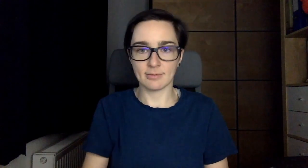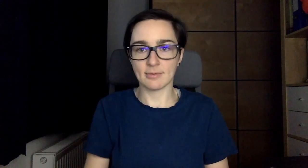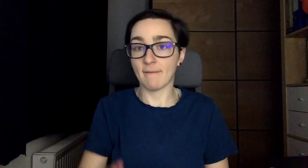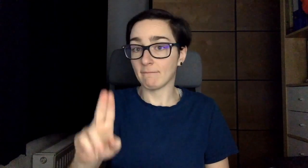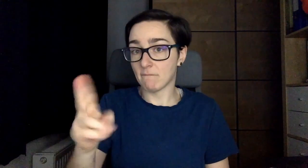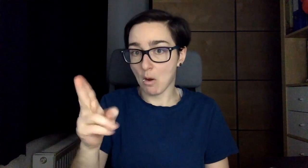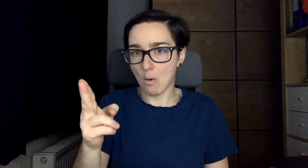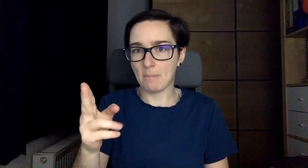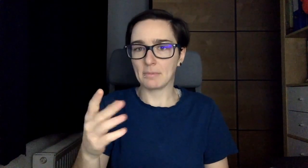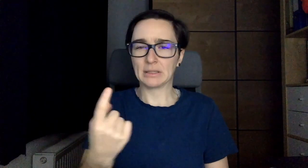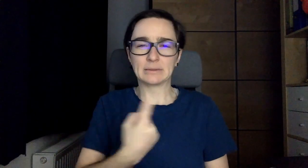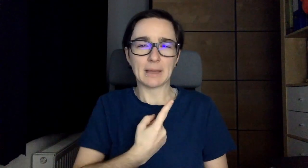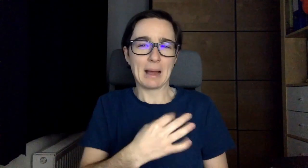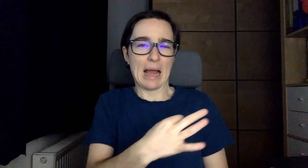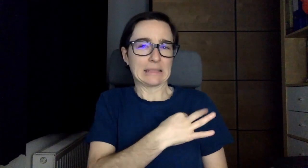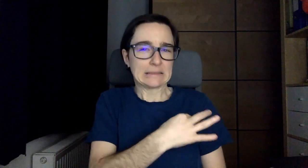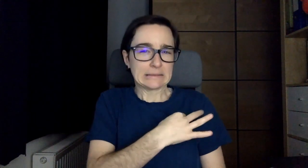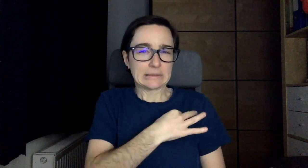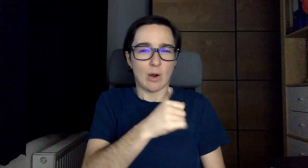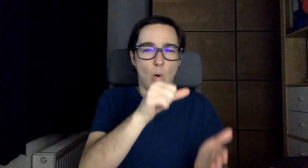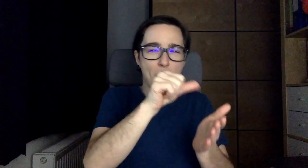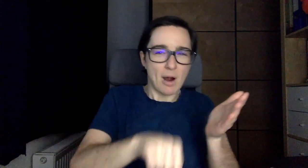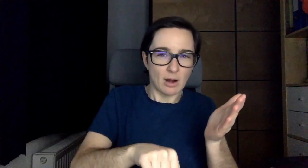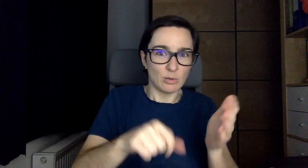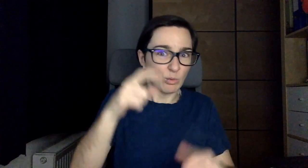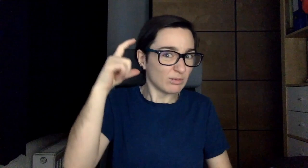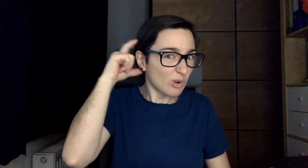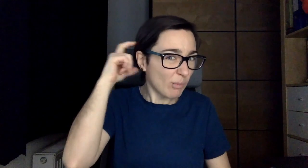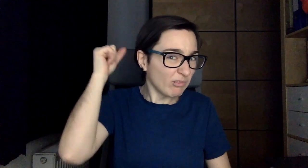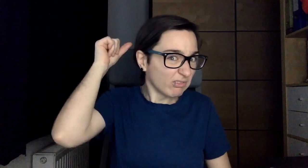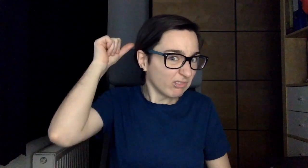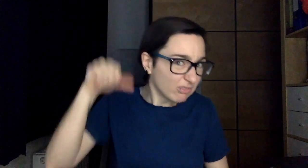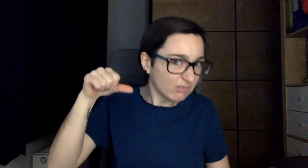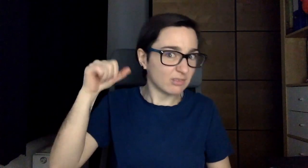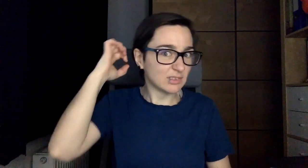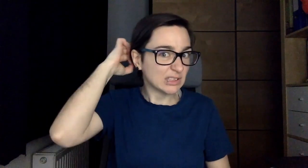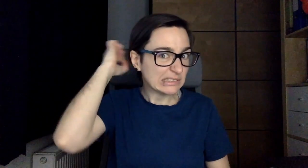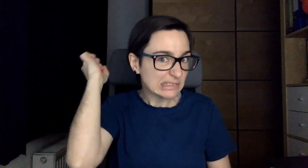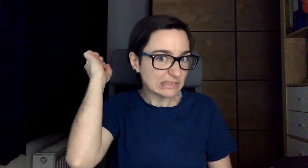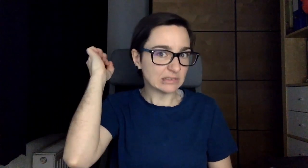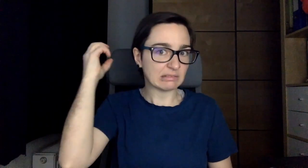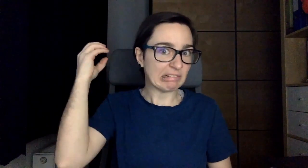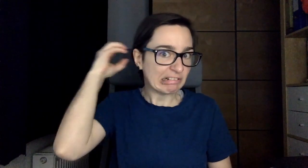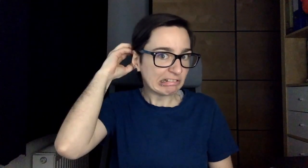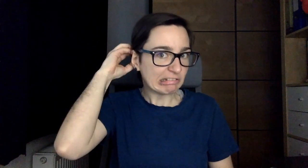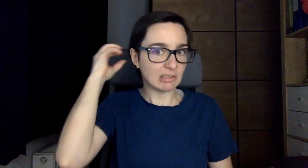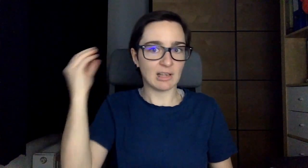Why ? First of all I am scared to be operated on my head and get something placed there.